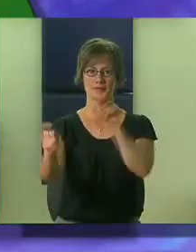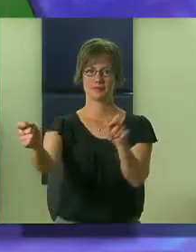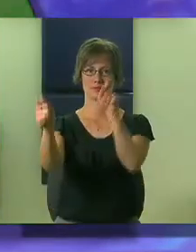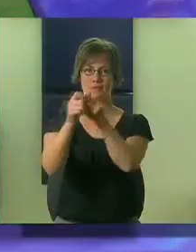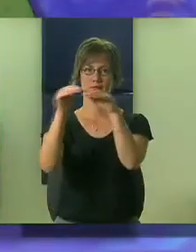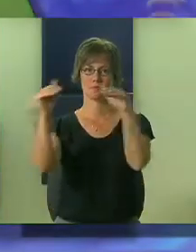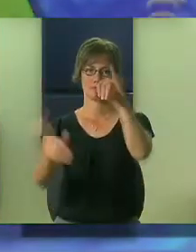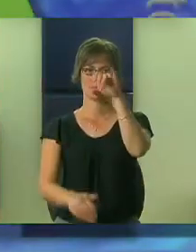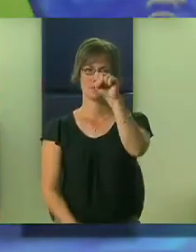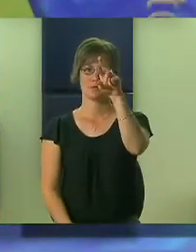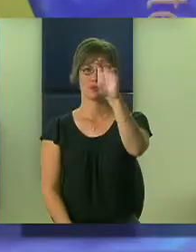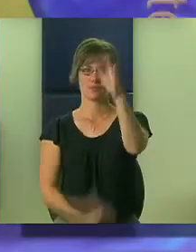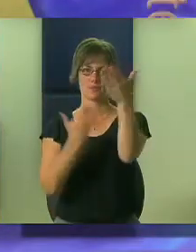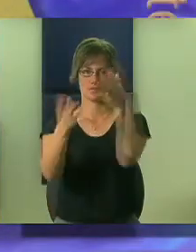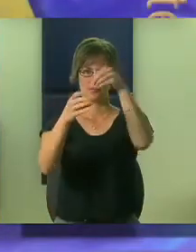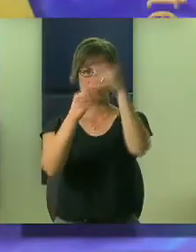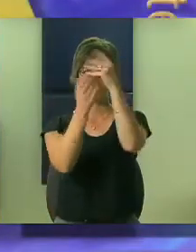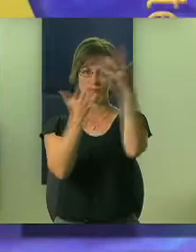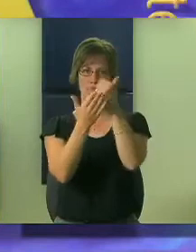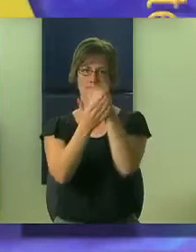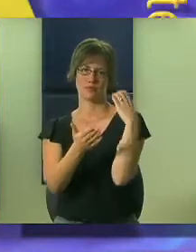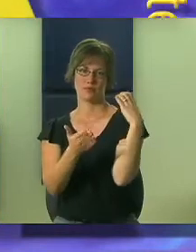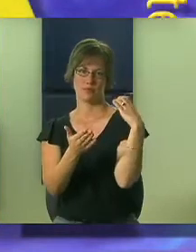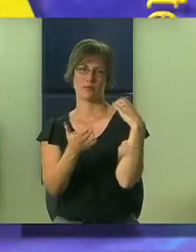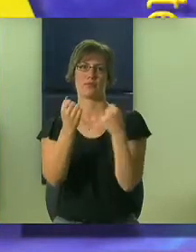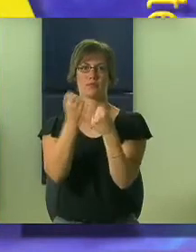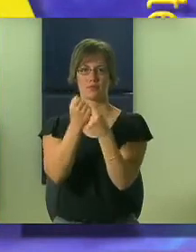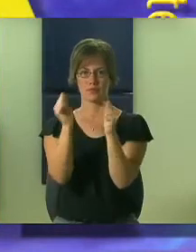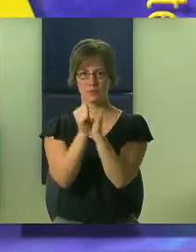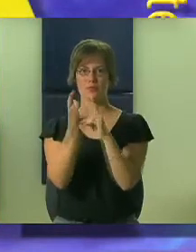At the Targeted Level, ISRC services include data collection coaching, assistance with